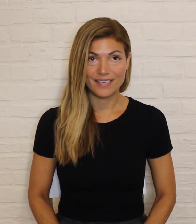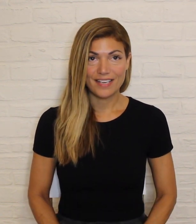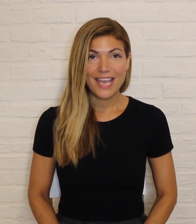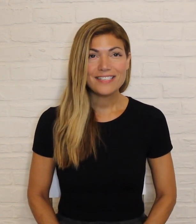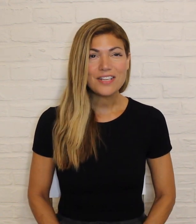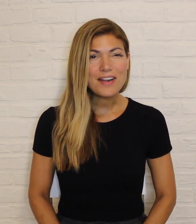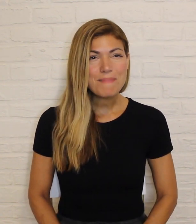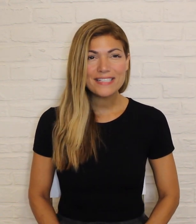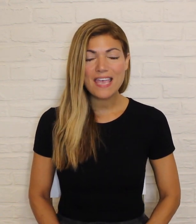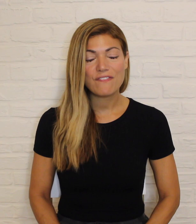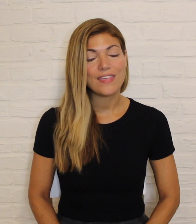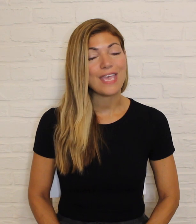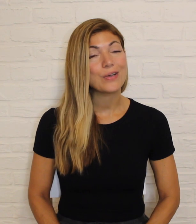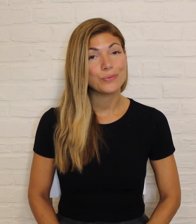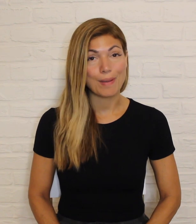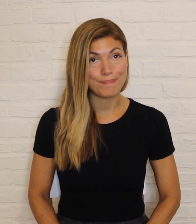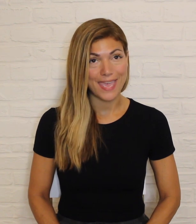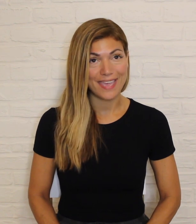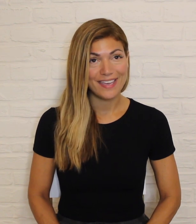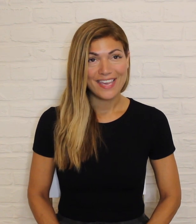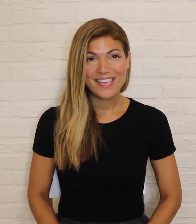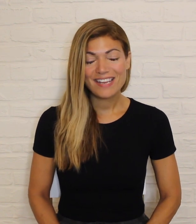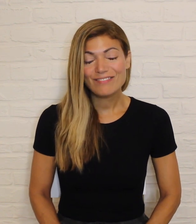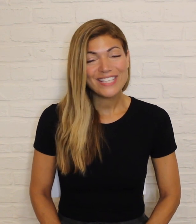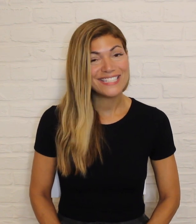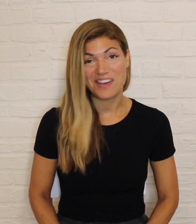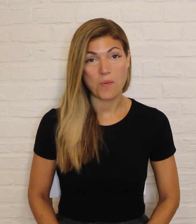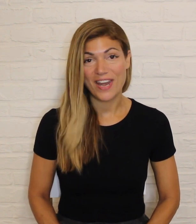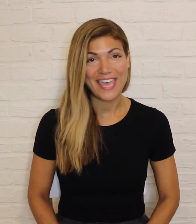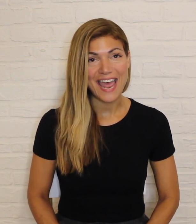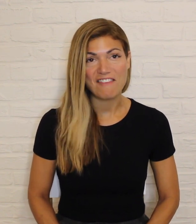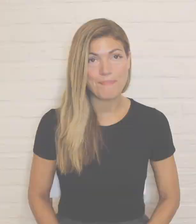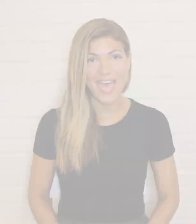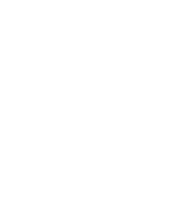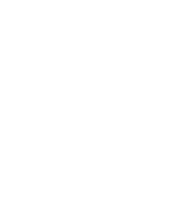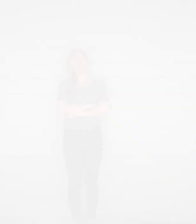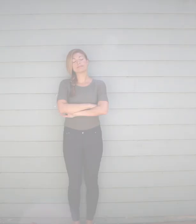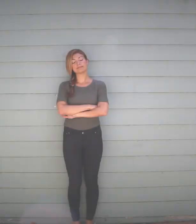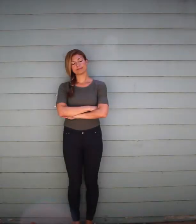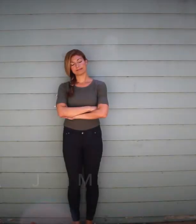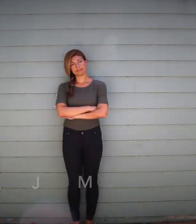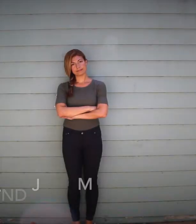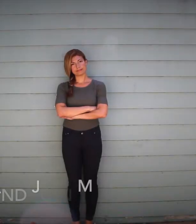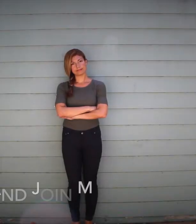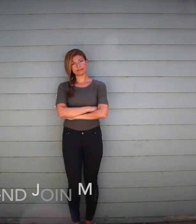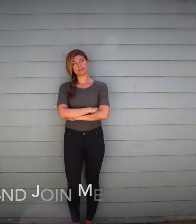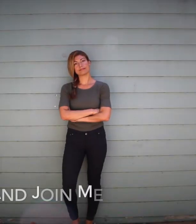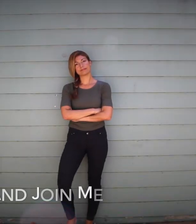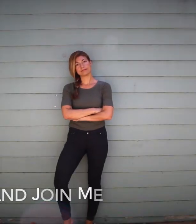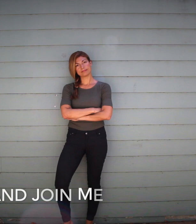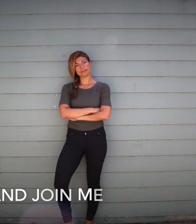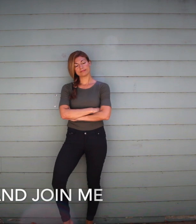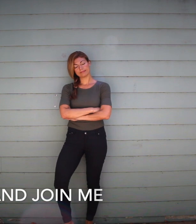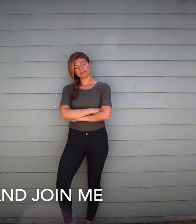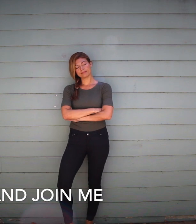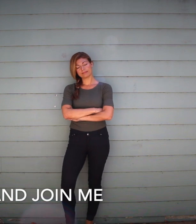I started my day feeling grumpy, and I really didn't want to get out of bed. Here's what a gesture and posture might look like for grumpy.